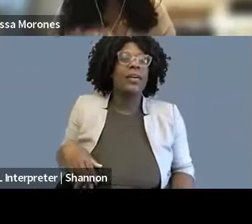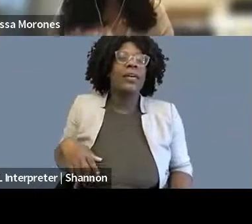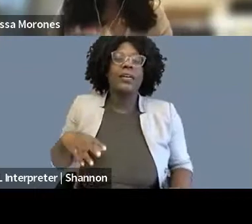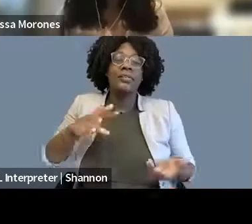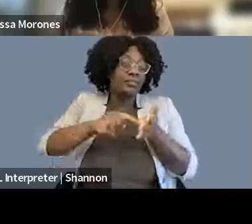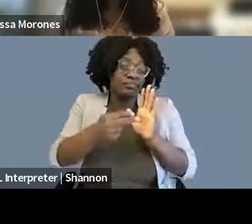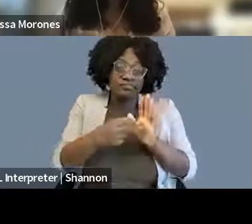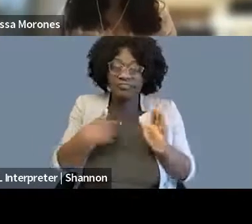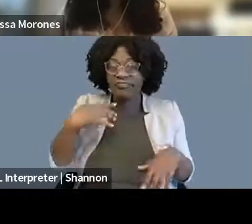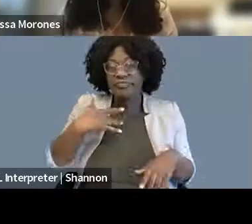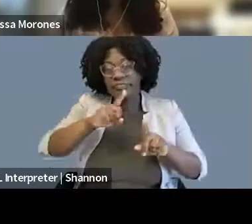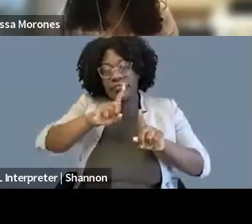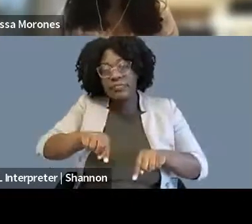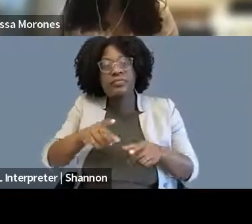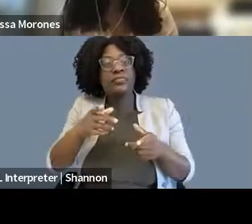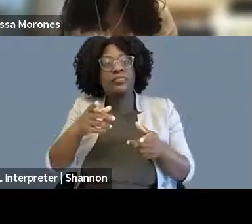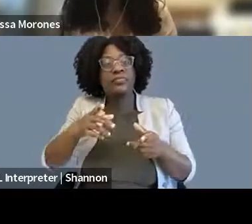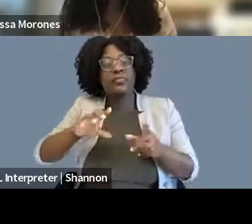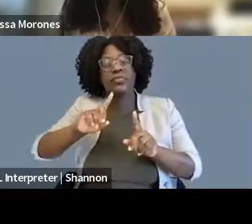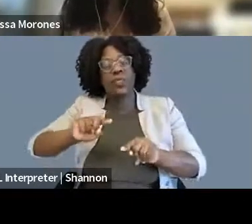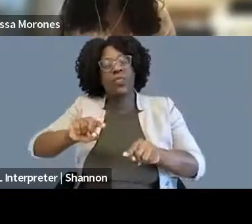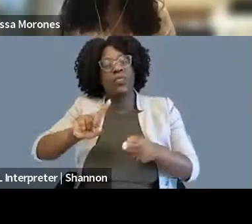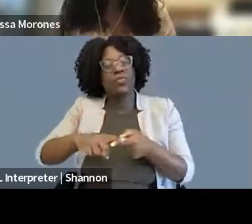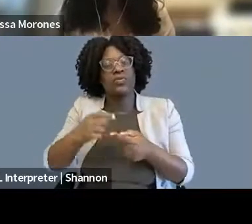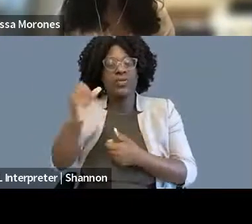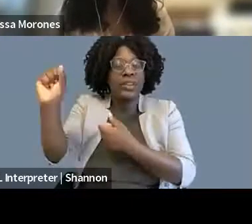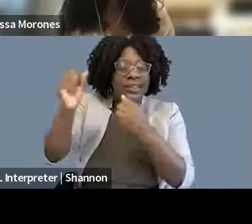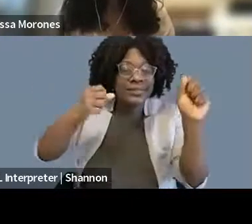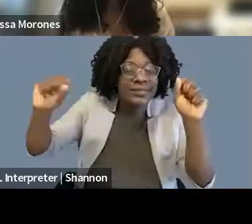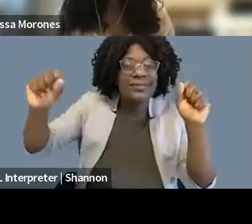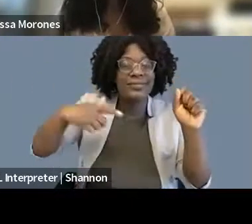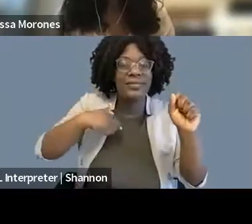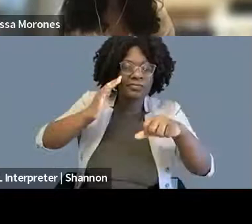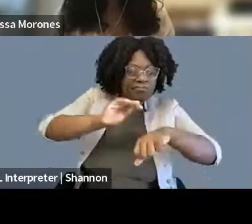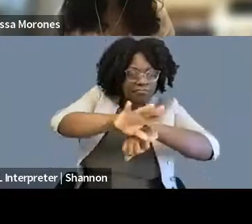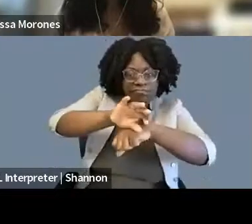and advise people on their rights. Sommer, it was wonderful hearing about your work now.